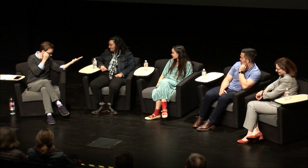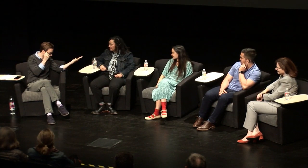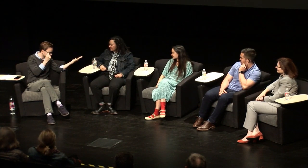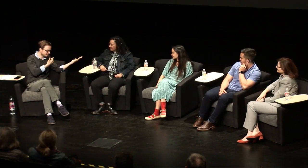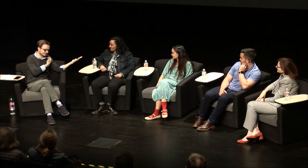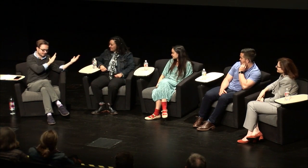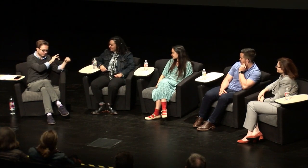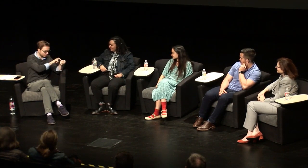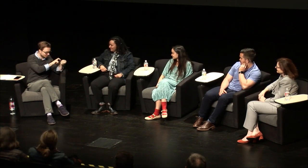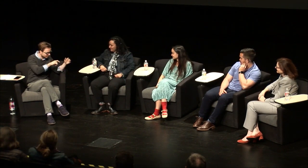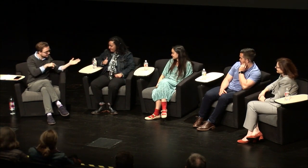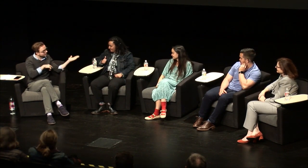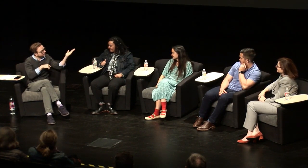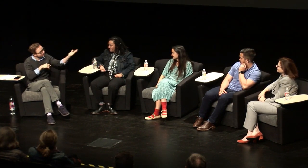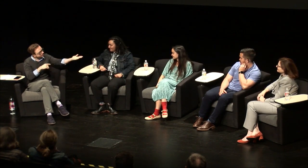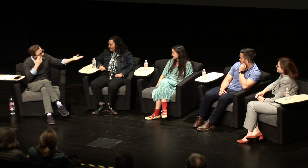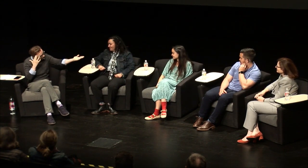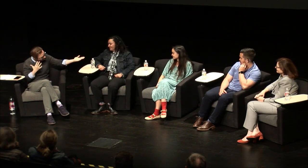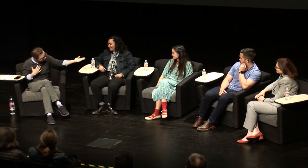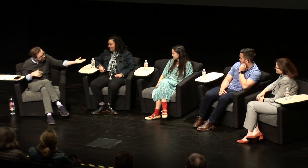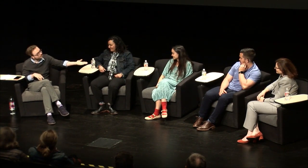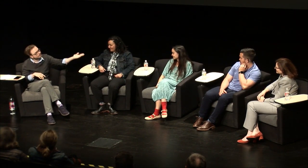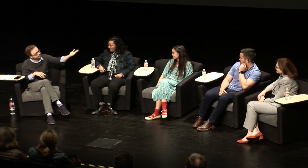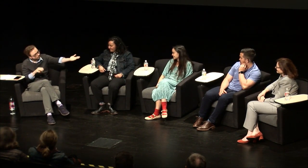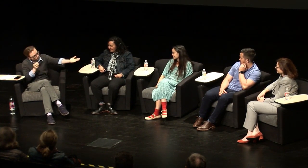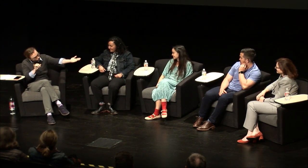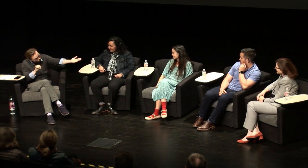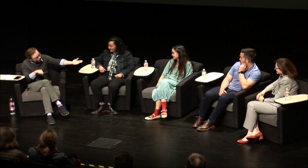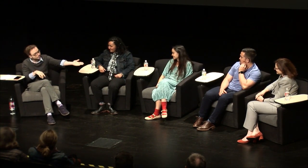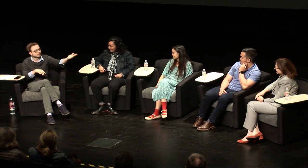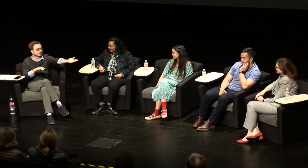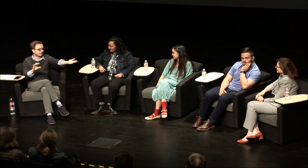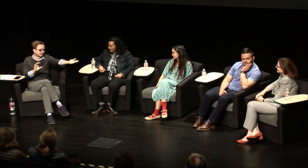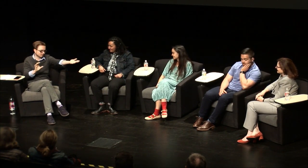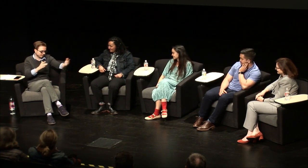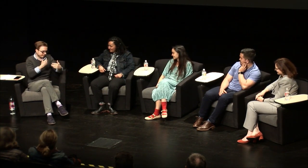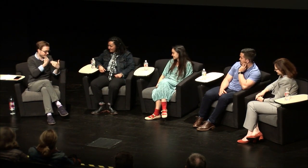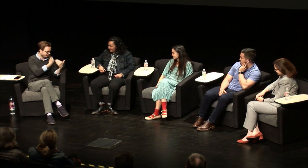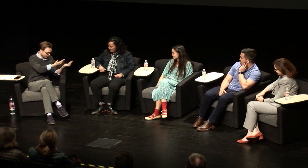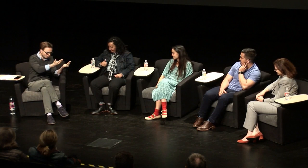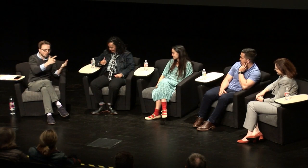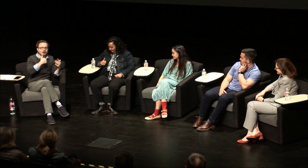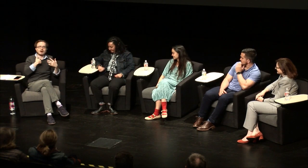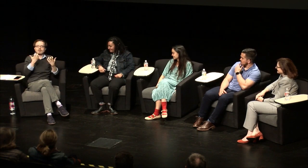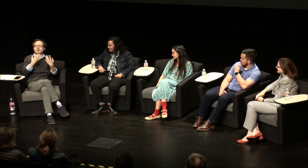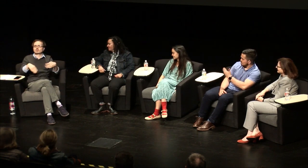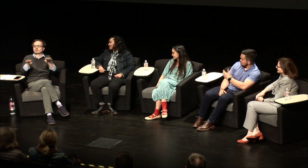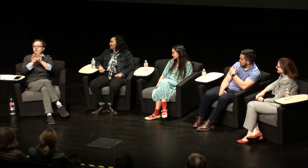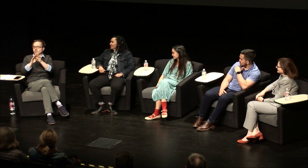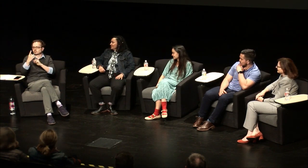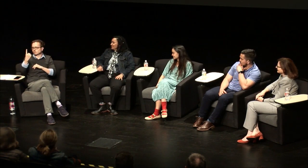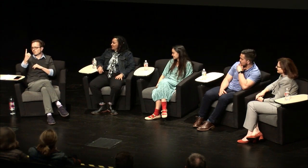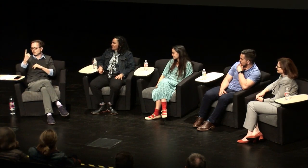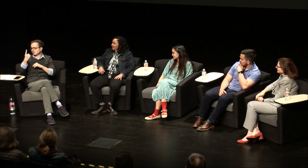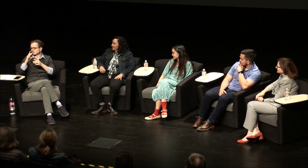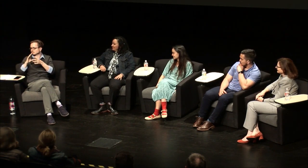to thank all of you thank you so much, Rez, Claudia, Moy, Carol, thank you so much